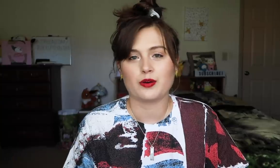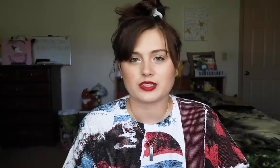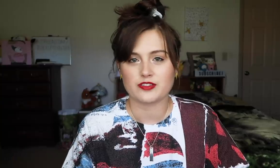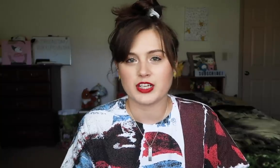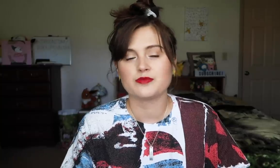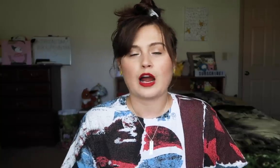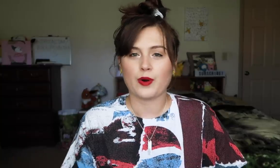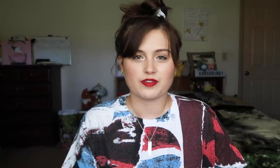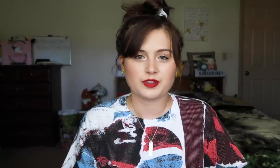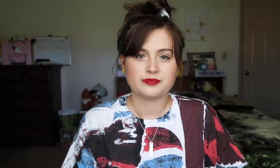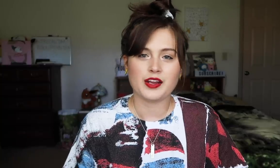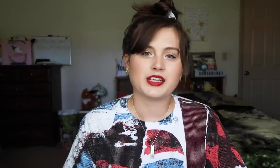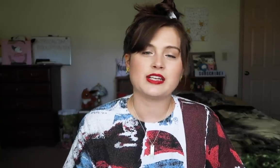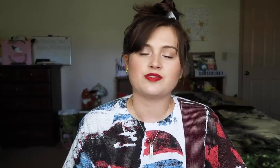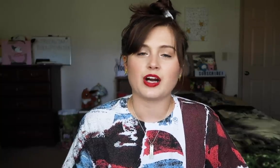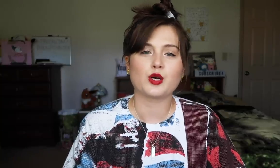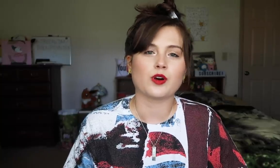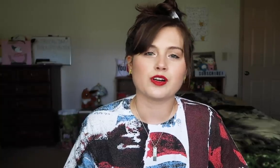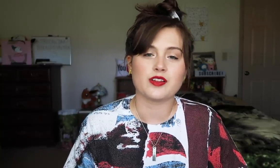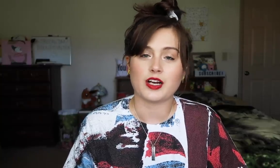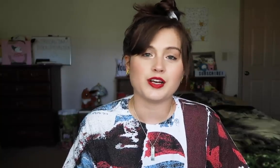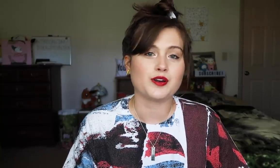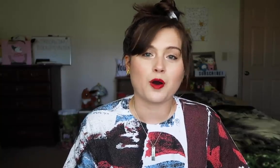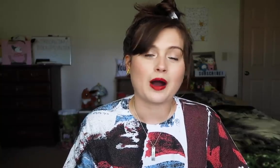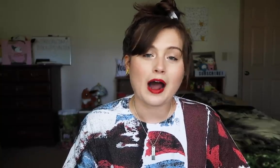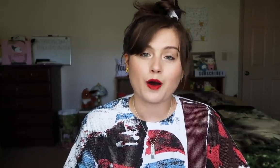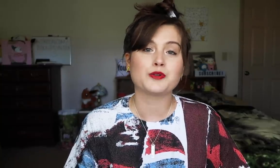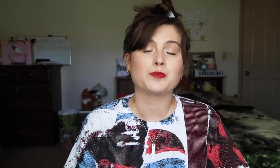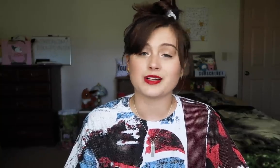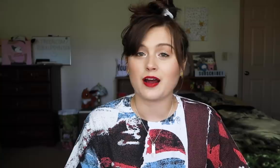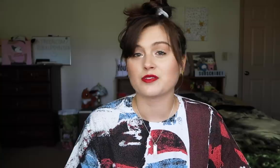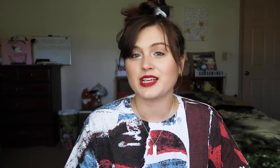that works out fine. However, I can find a word that I know how to pronounce